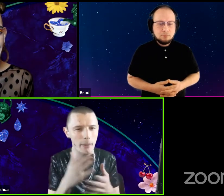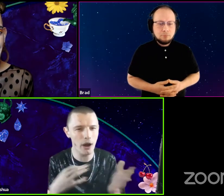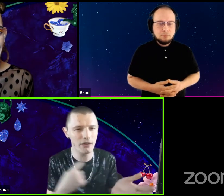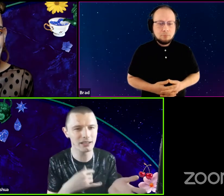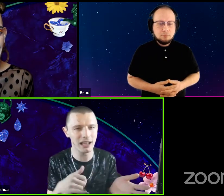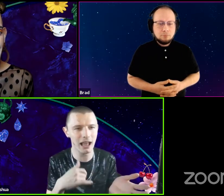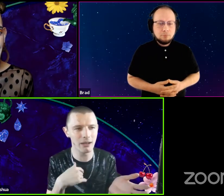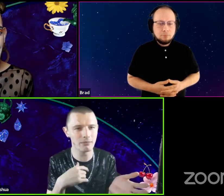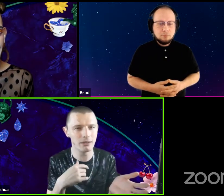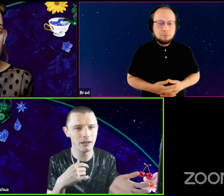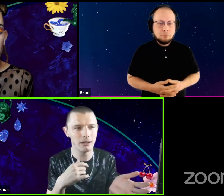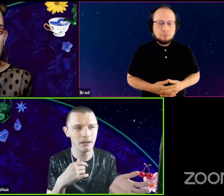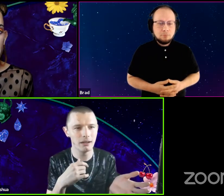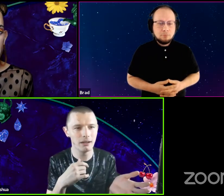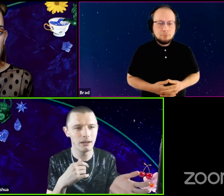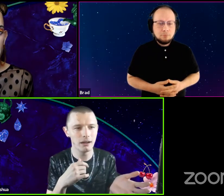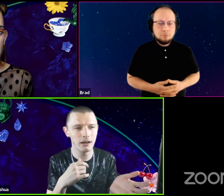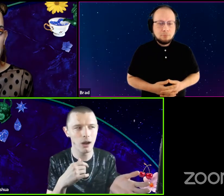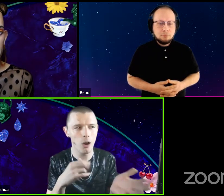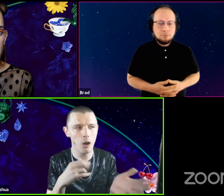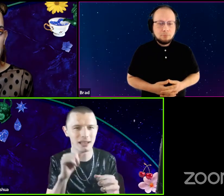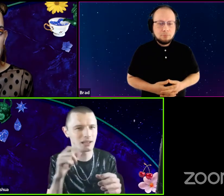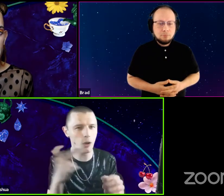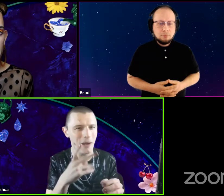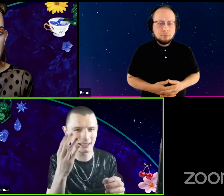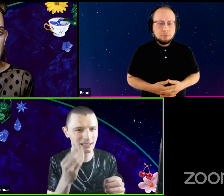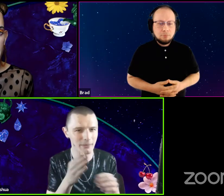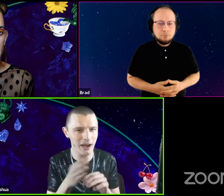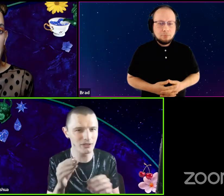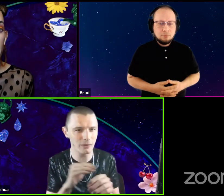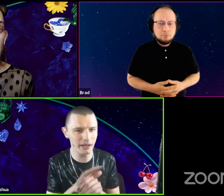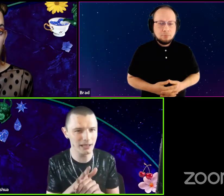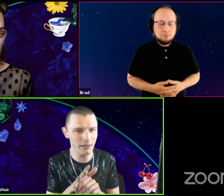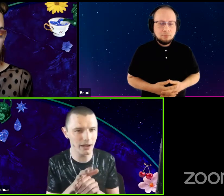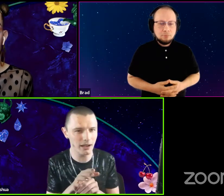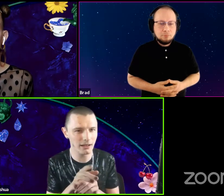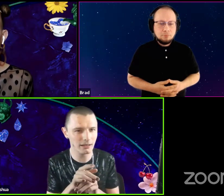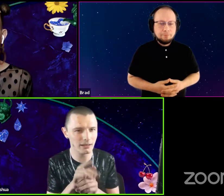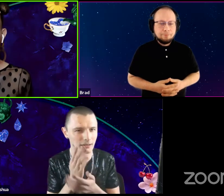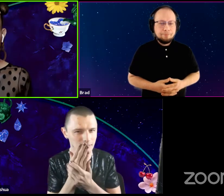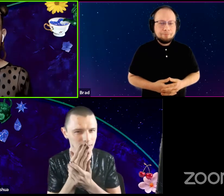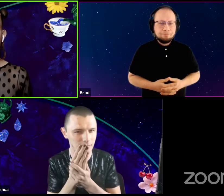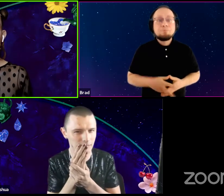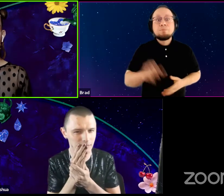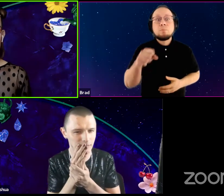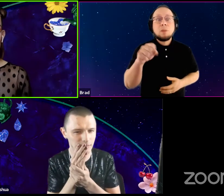up a part of us that I'm hoping he doesn't go back to sleep after the pandemic. Yes, absolutely.